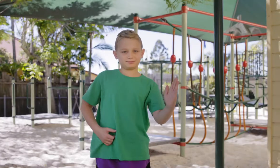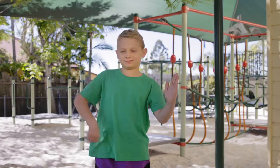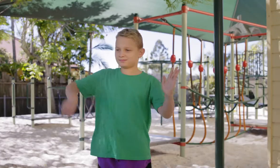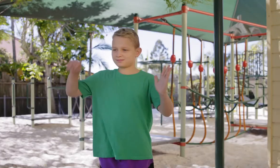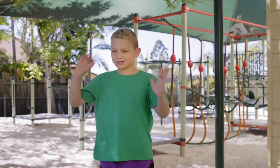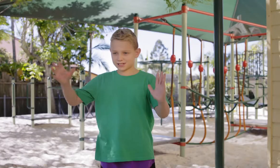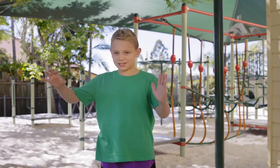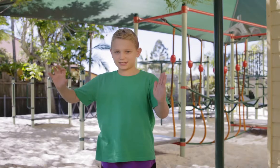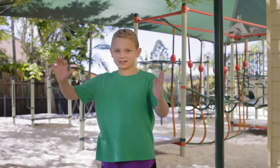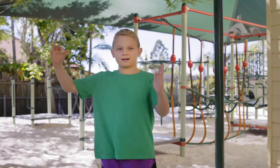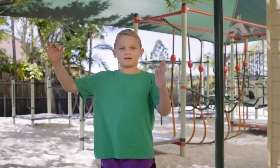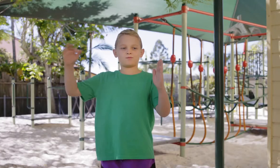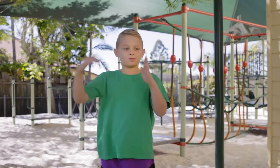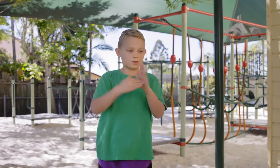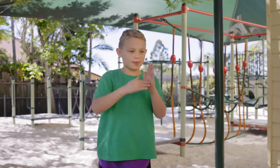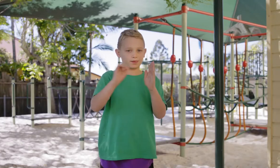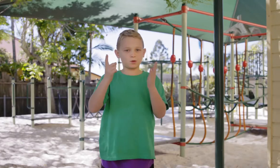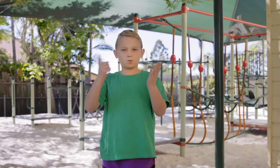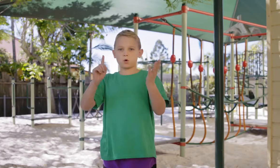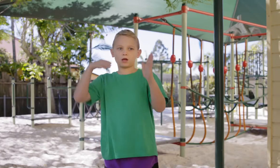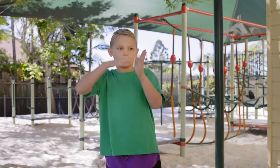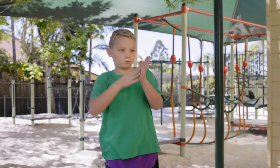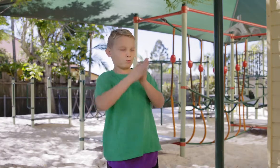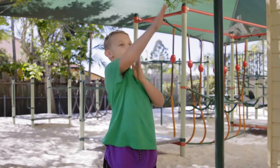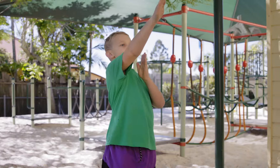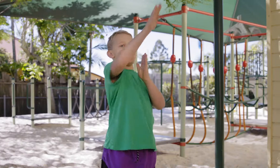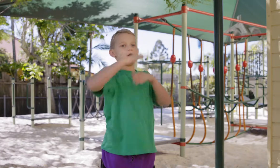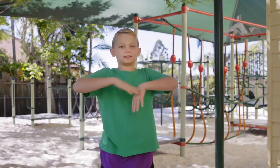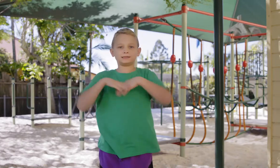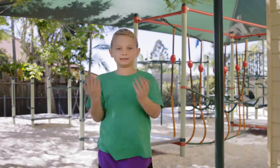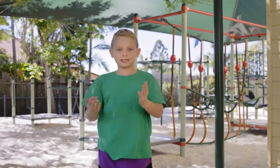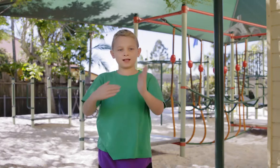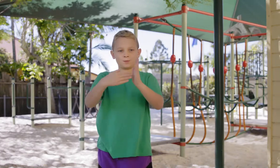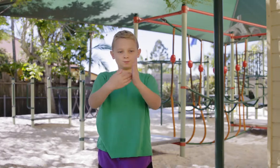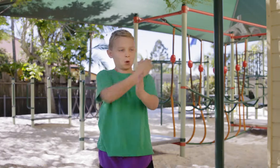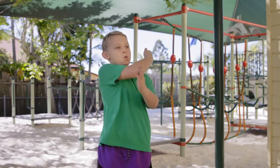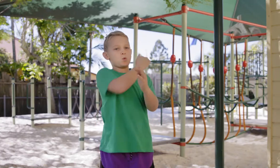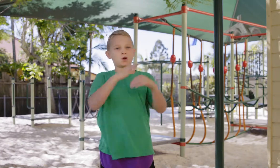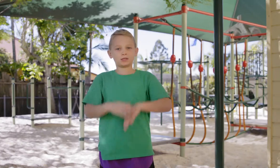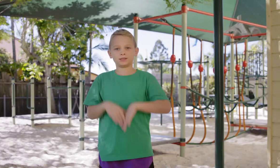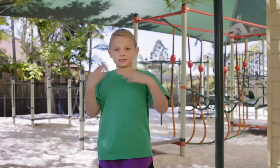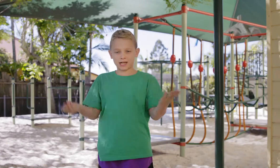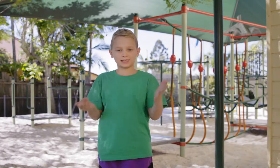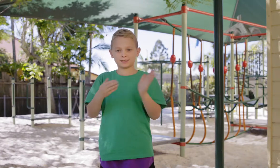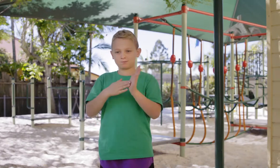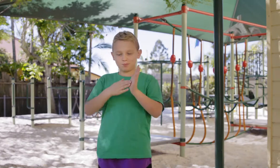During the day, if the sun hits a mirror, it can reflect off in all different directions.